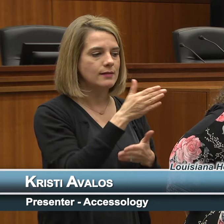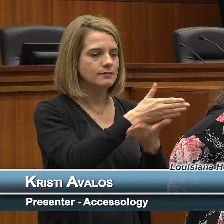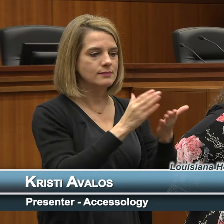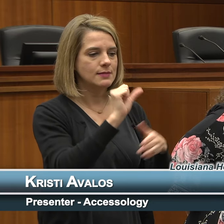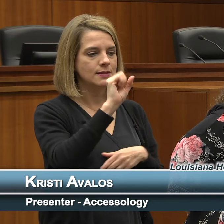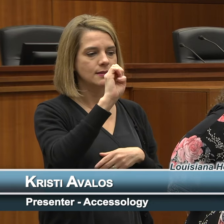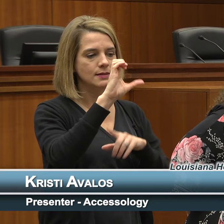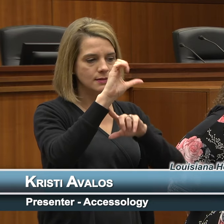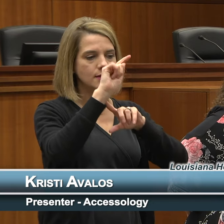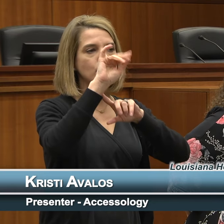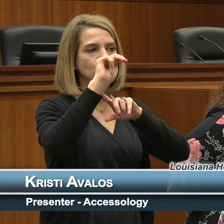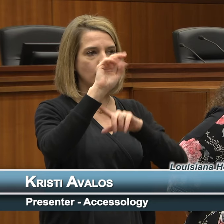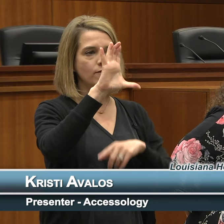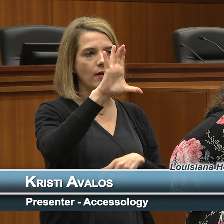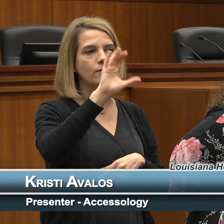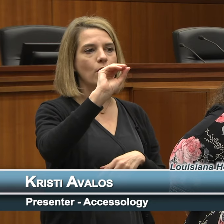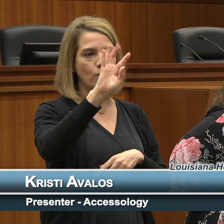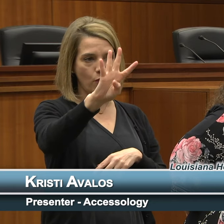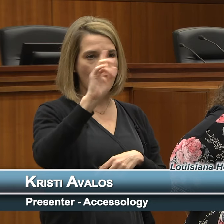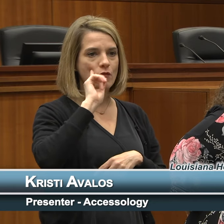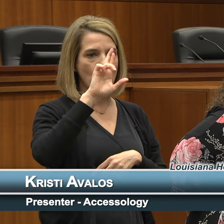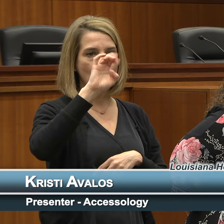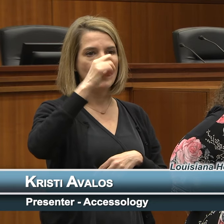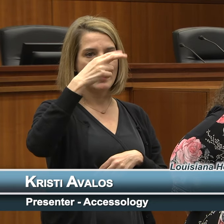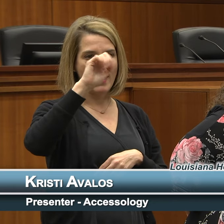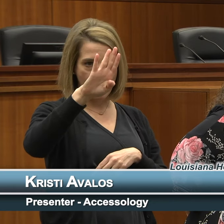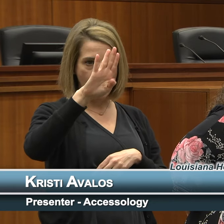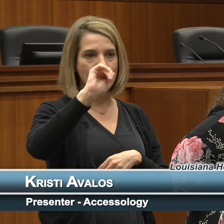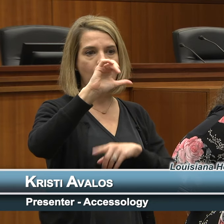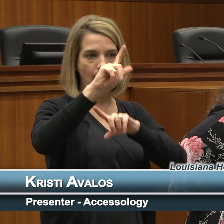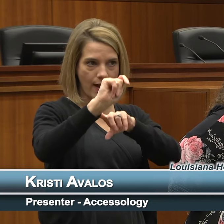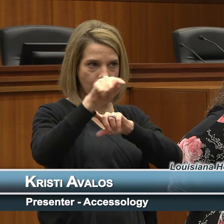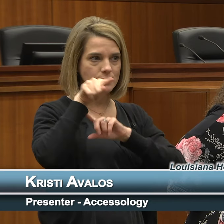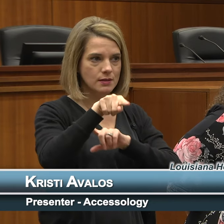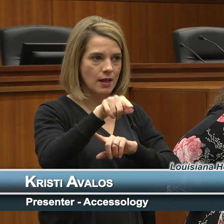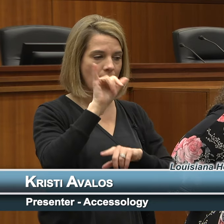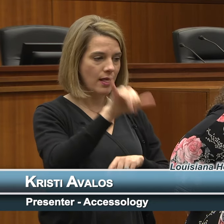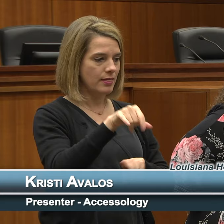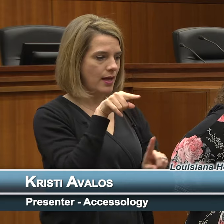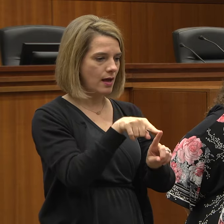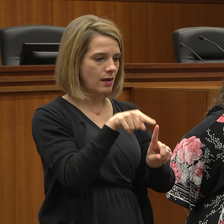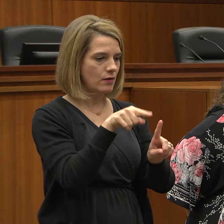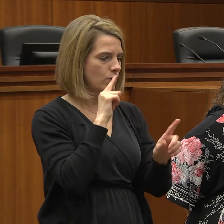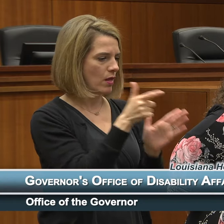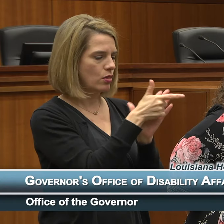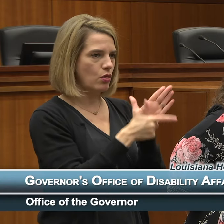Rehab Act, is actually from a litigation standpoint, a much bigger threat than the